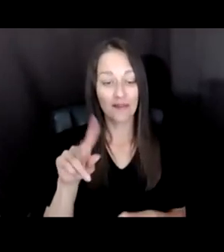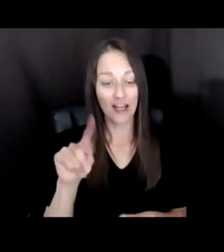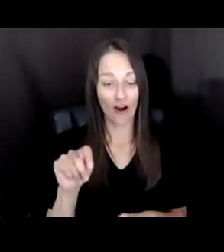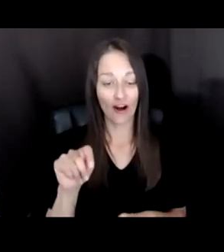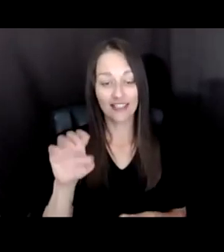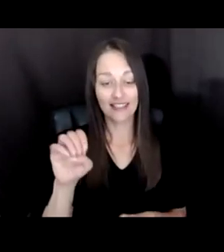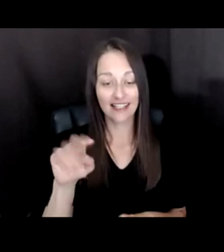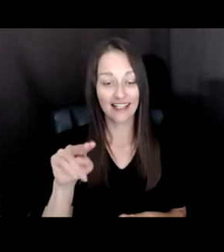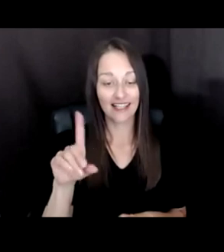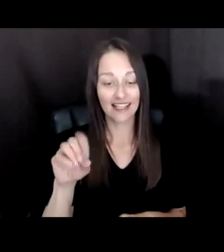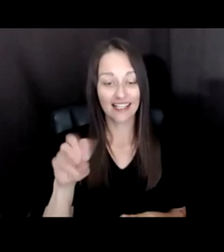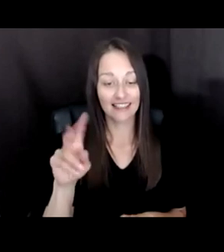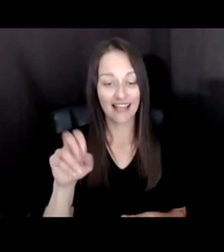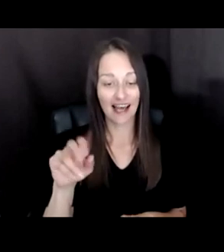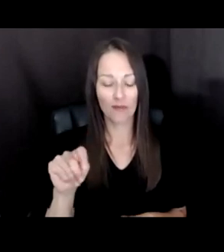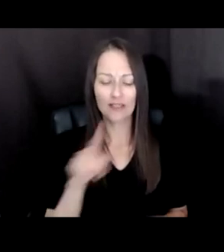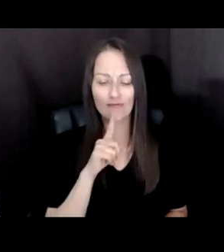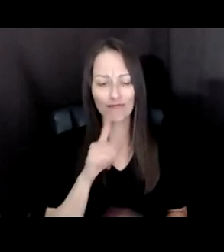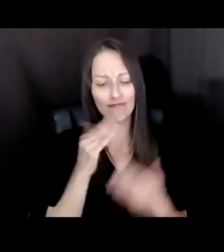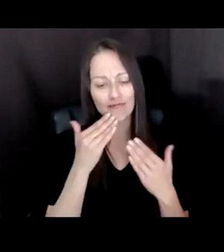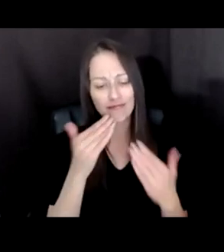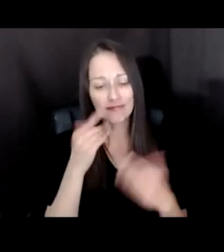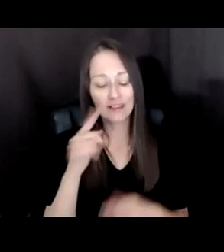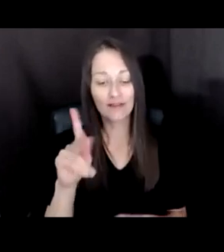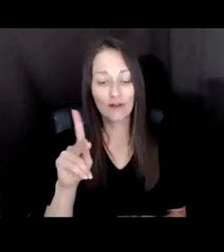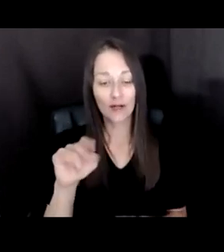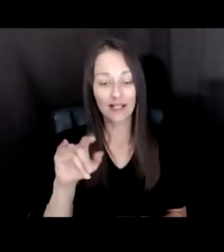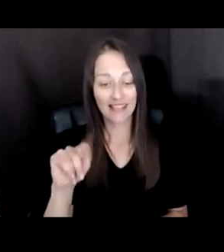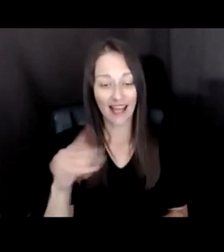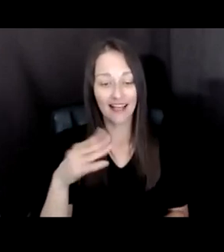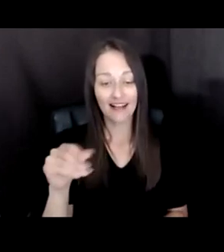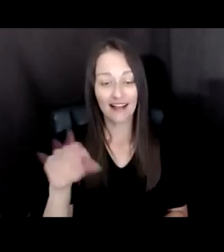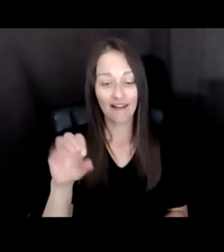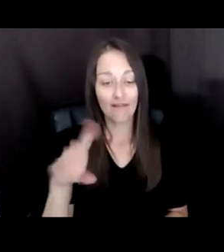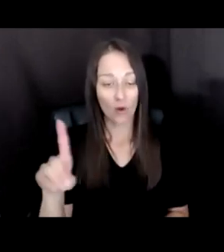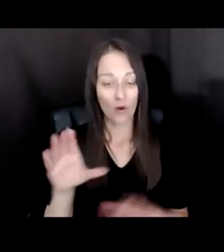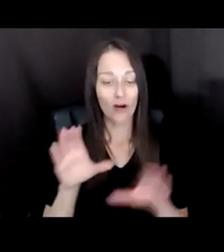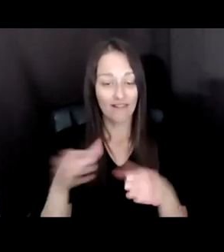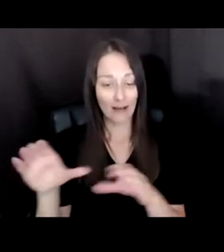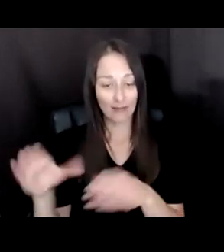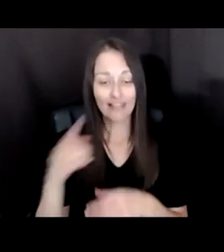THE SUPPORT OF KNIGHT FOUNDATION AND FORD FOUNDATION FOR THIS INITIATIVE INCLUDING SALOME